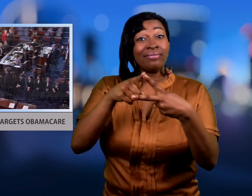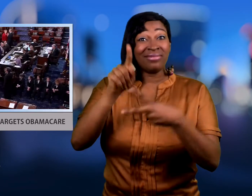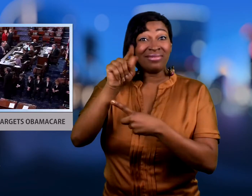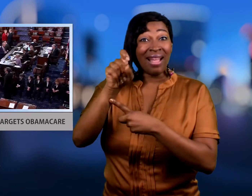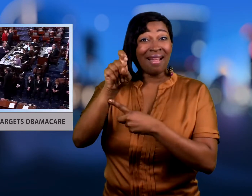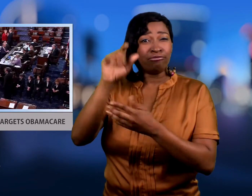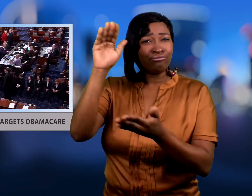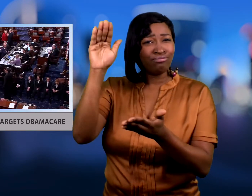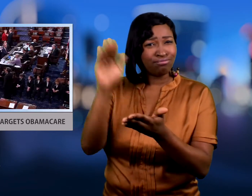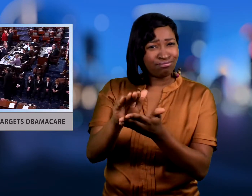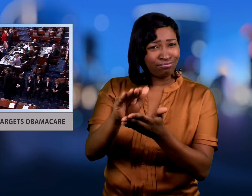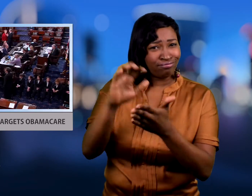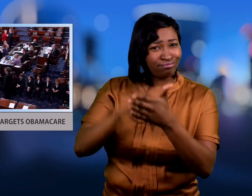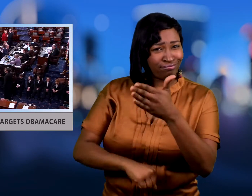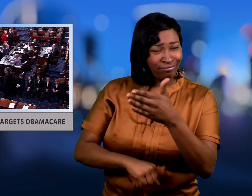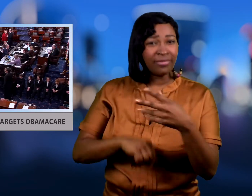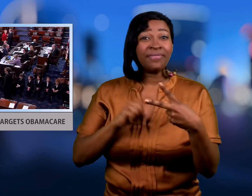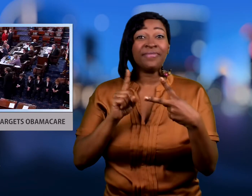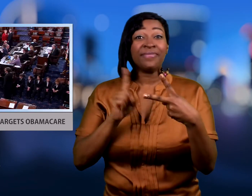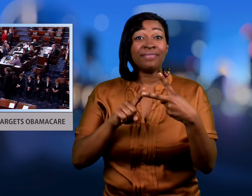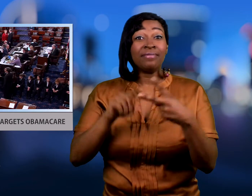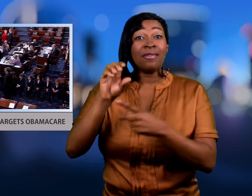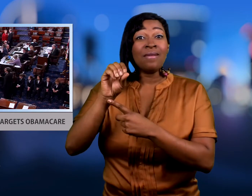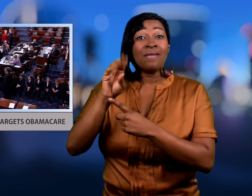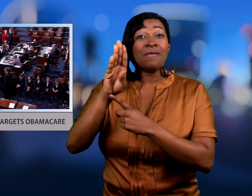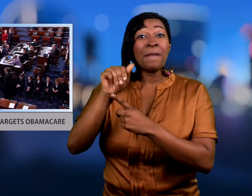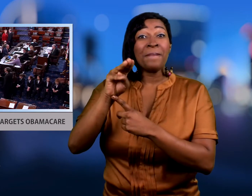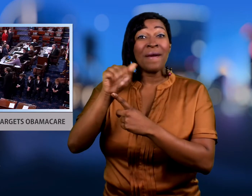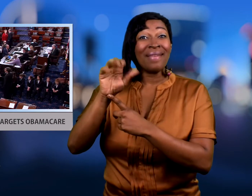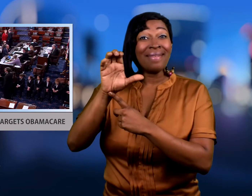reduce taxes and repeal the Obamacare